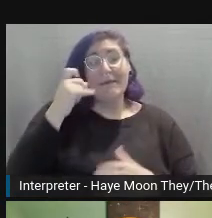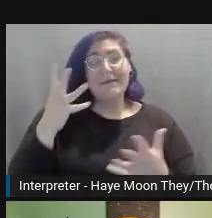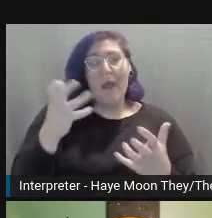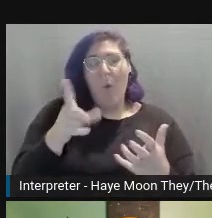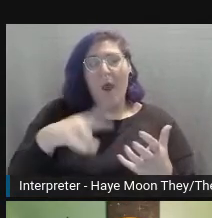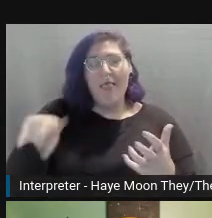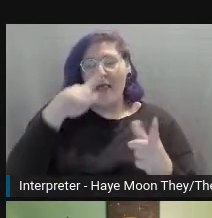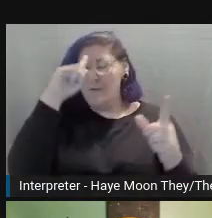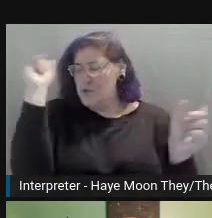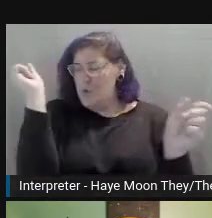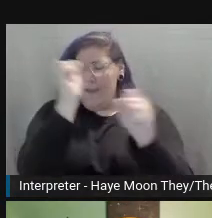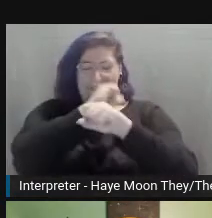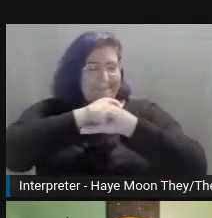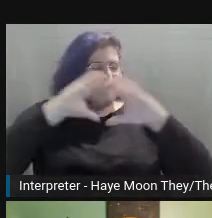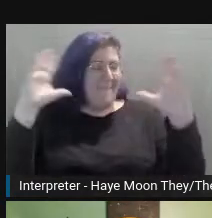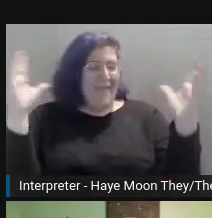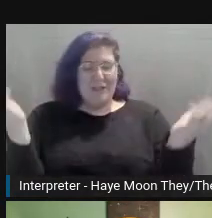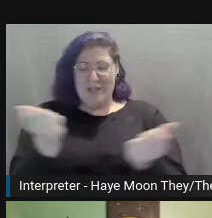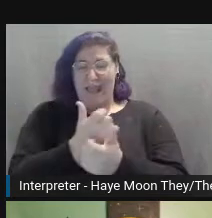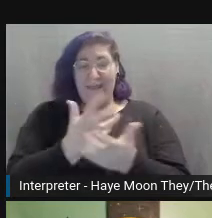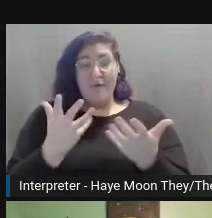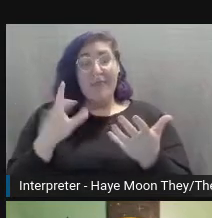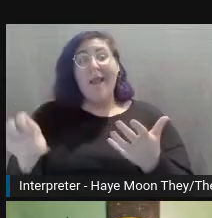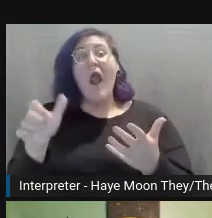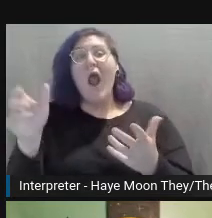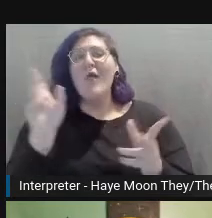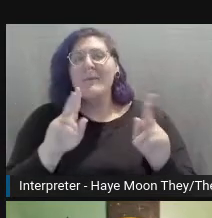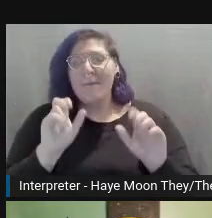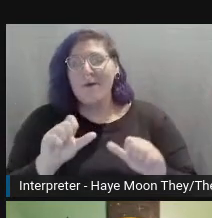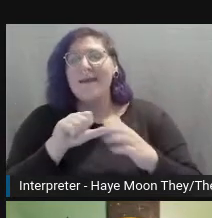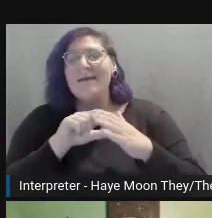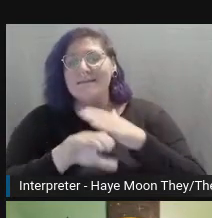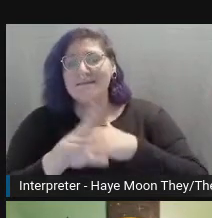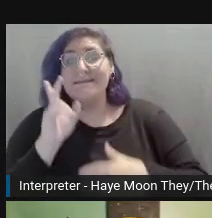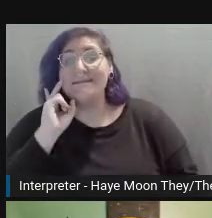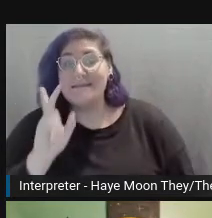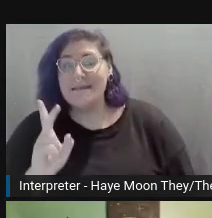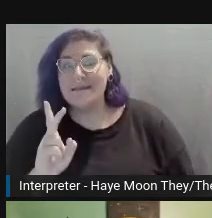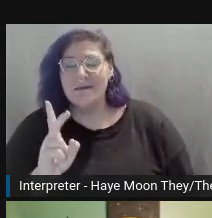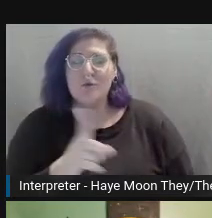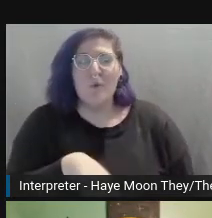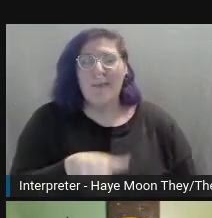that they can see here, that everyone else is able to see, if that makes sense.